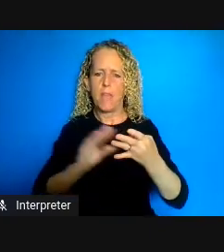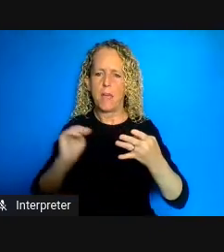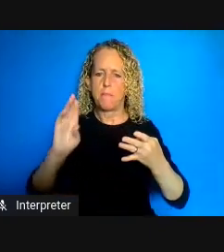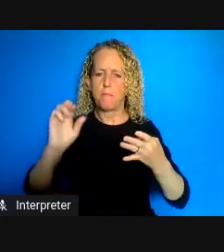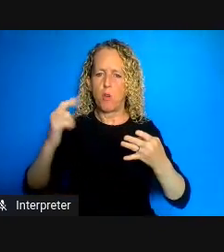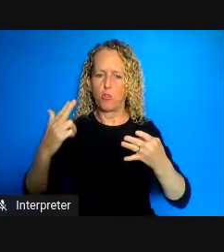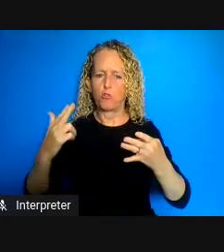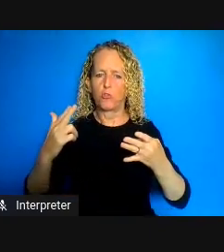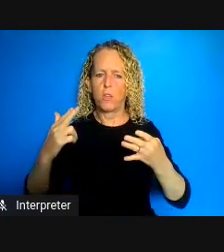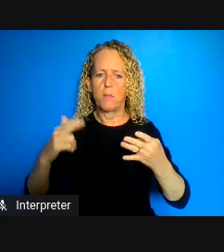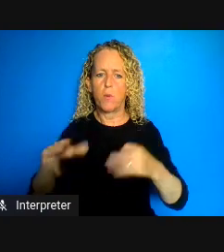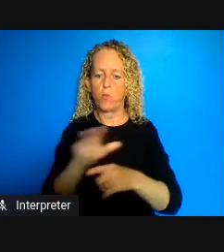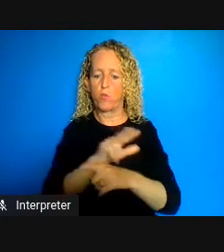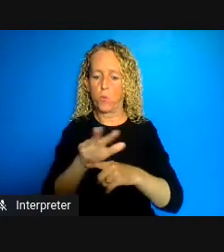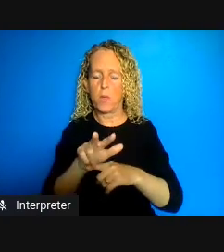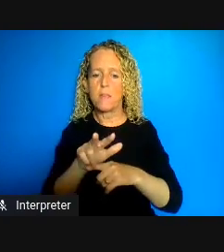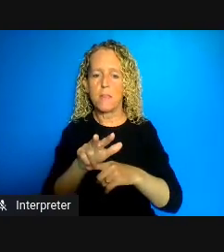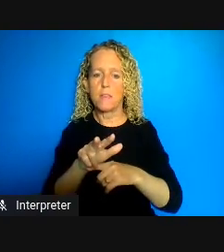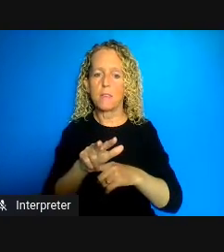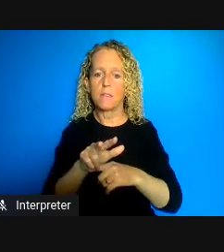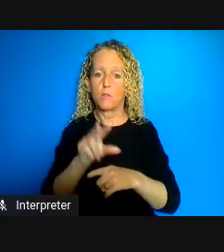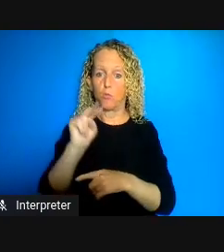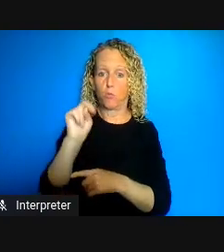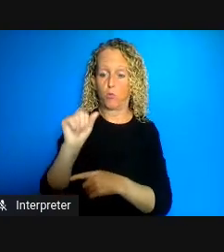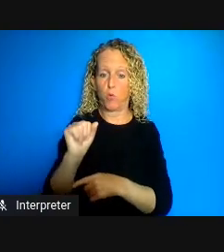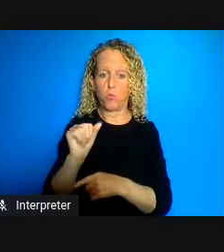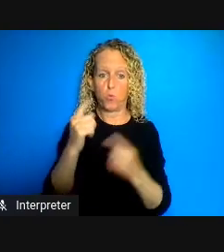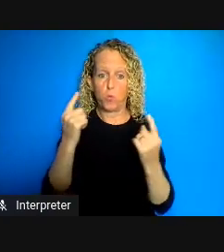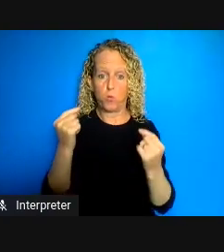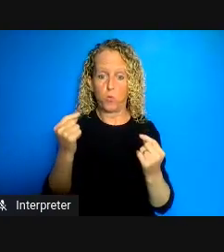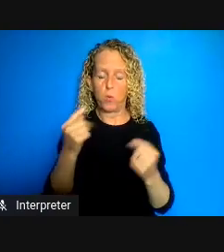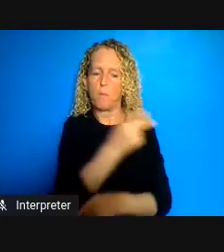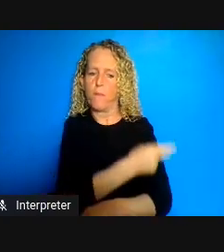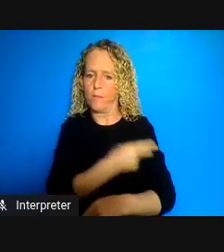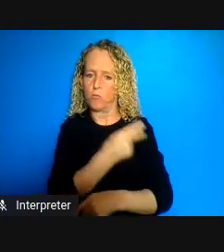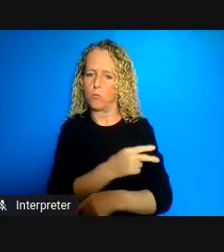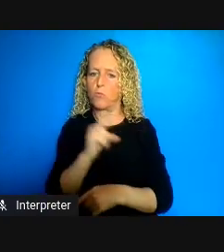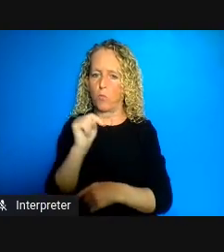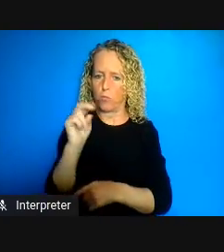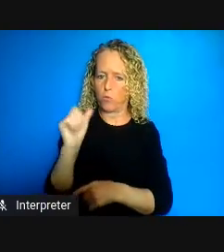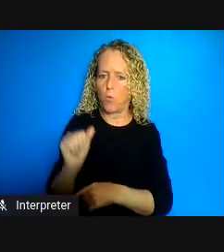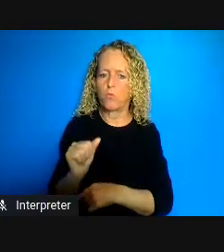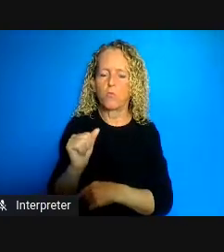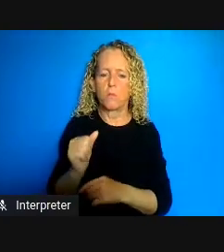50% of our incarcerated provincially incarcerated population so those subject